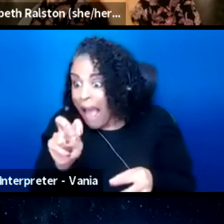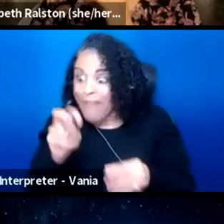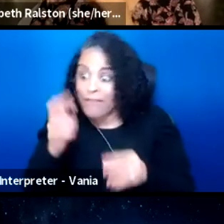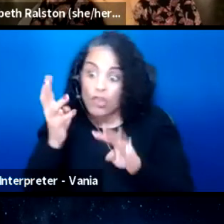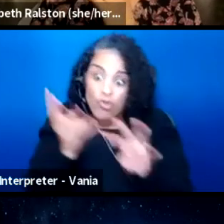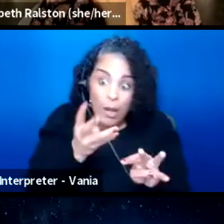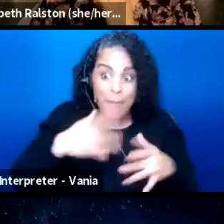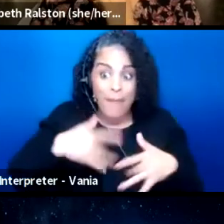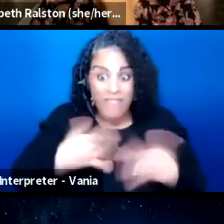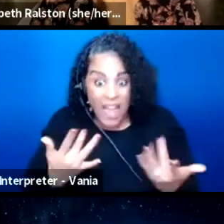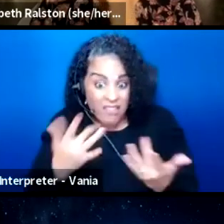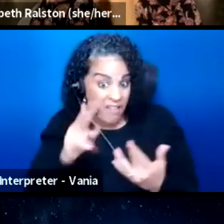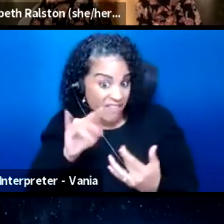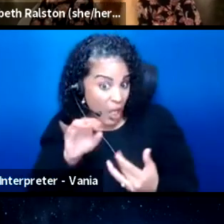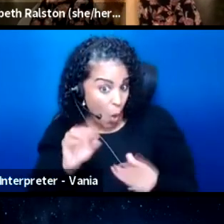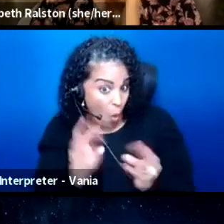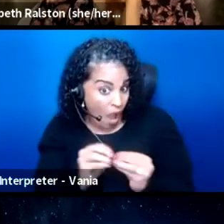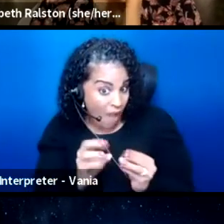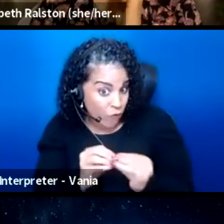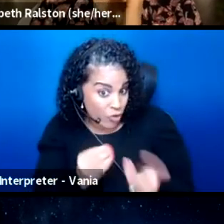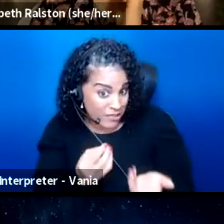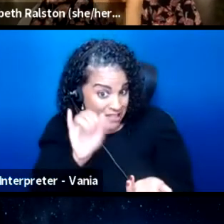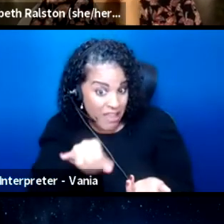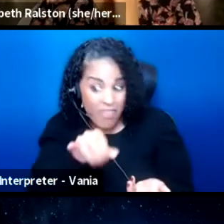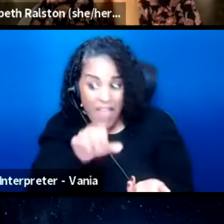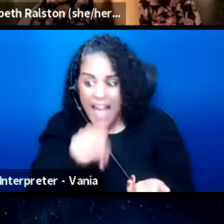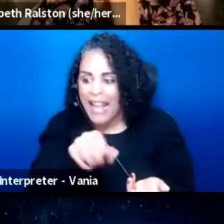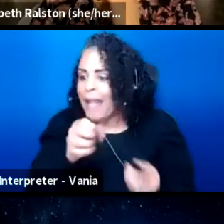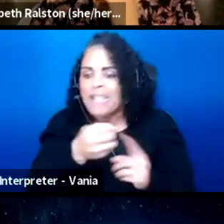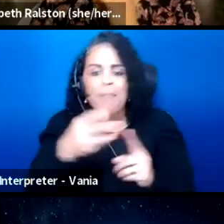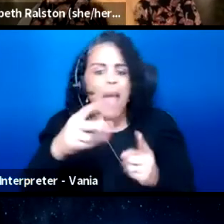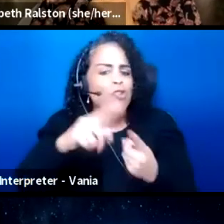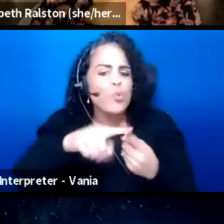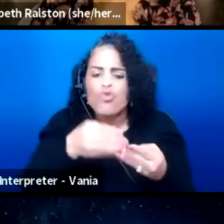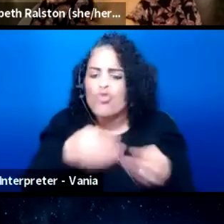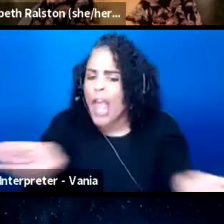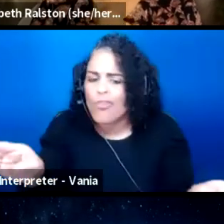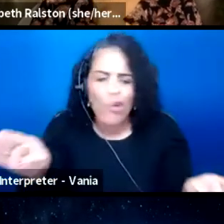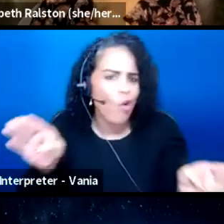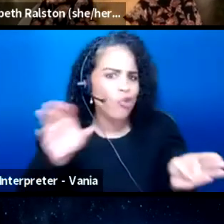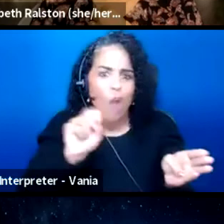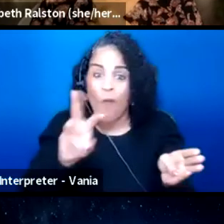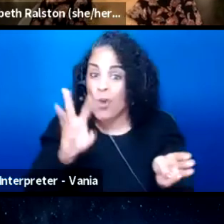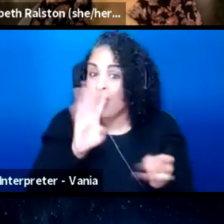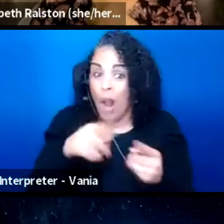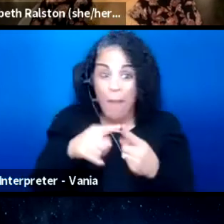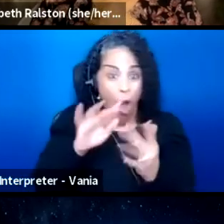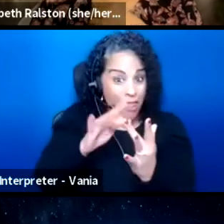And this can expand to just like general software. We talked about online accessibility